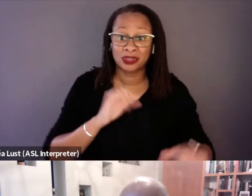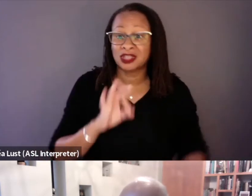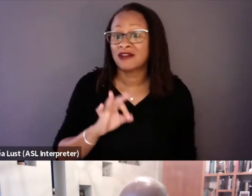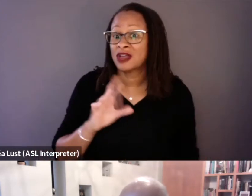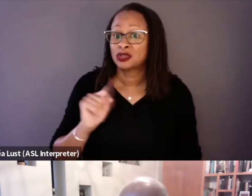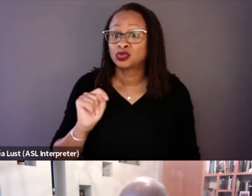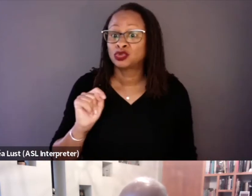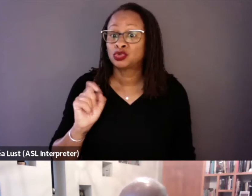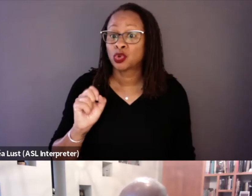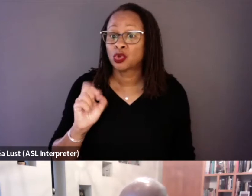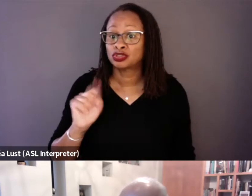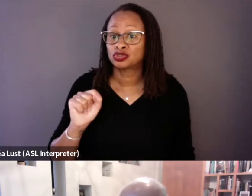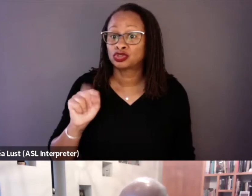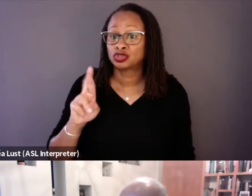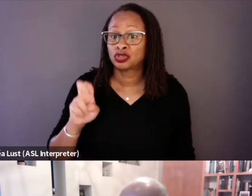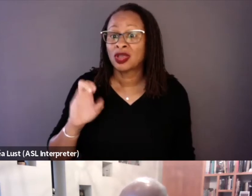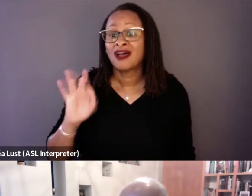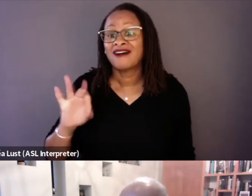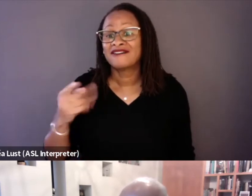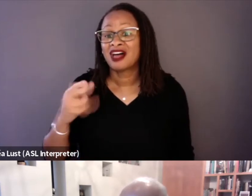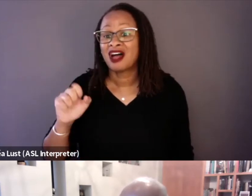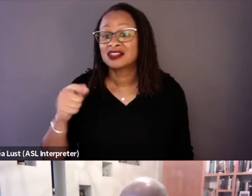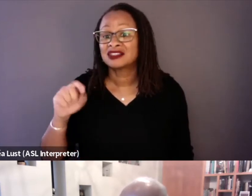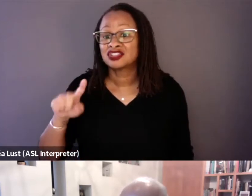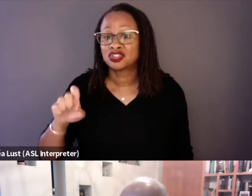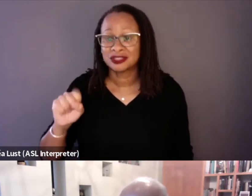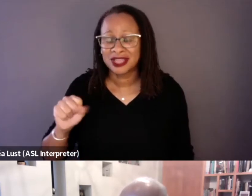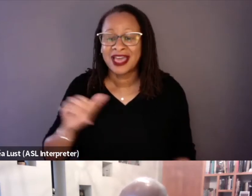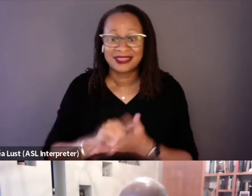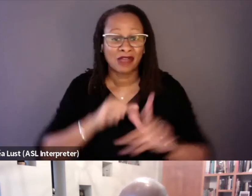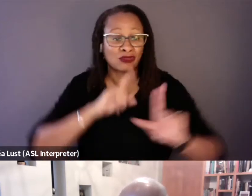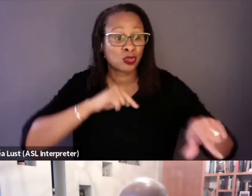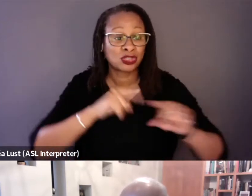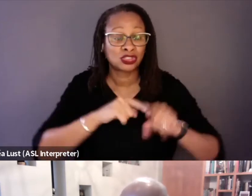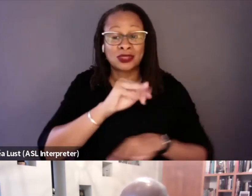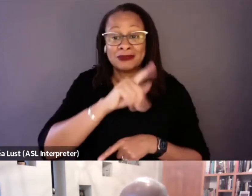all of that stuff got reported in the media, that the prisoners were castrating the hostages,